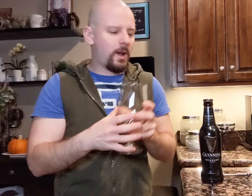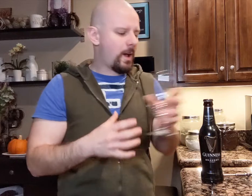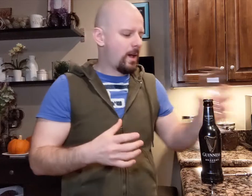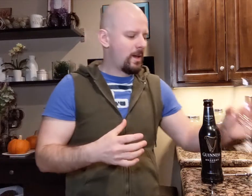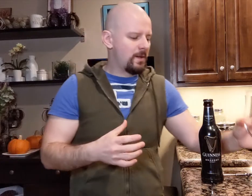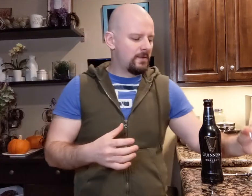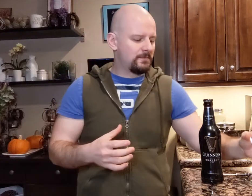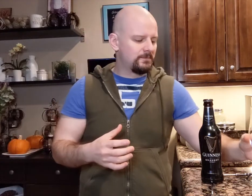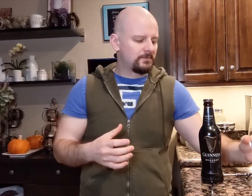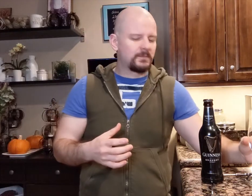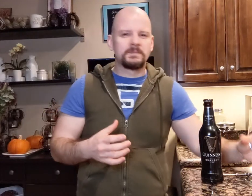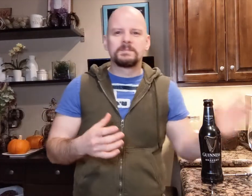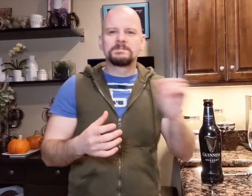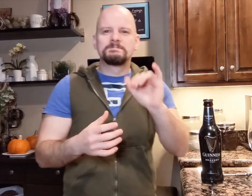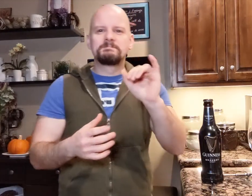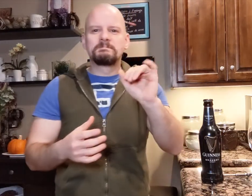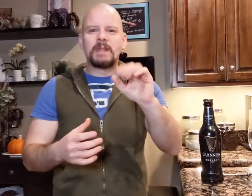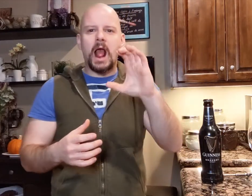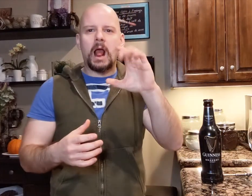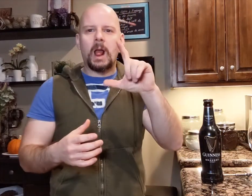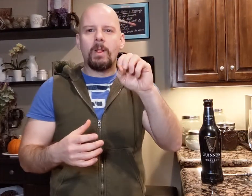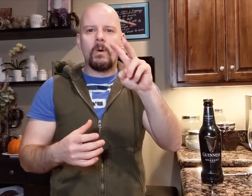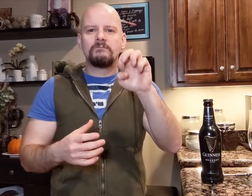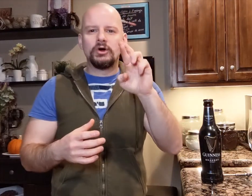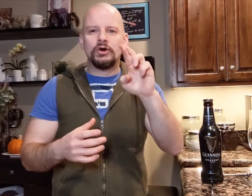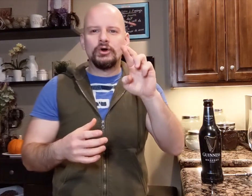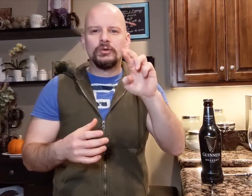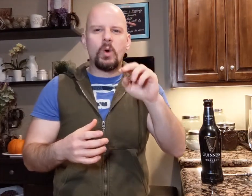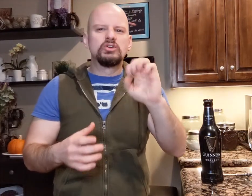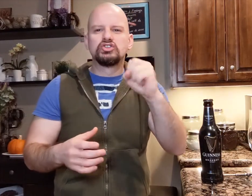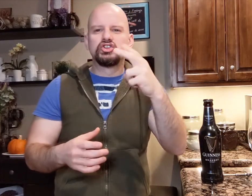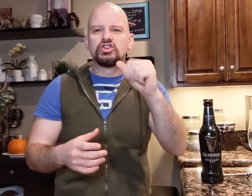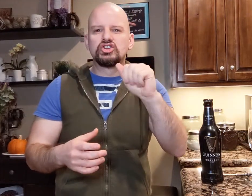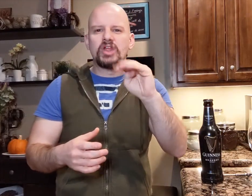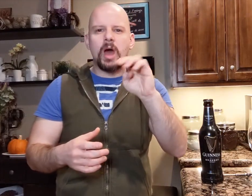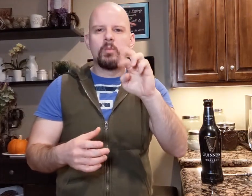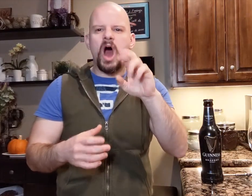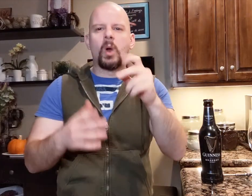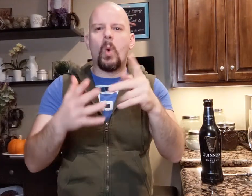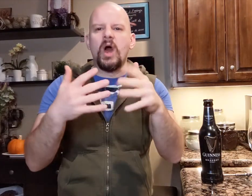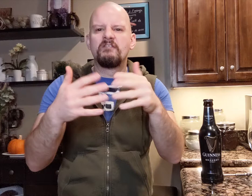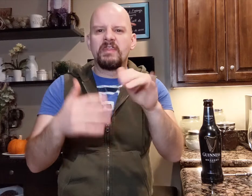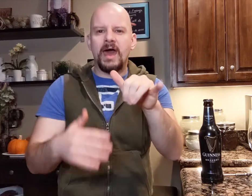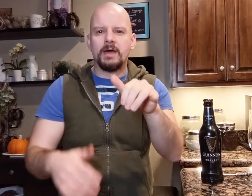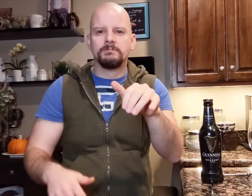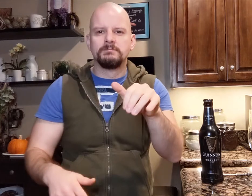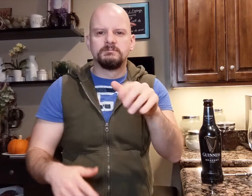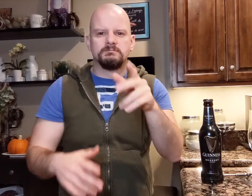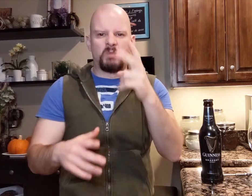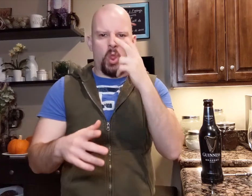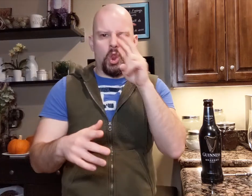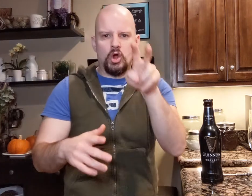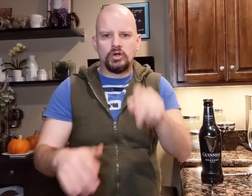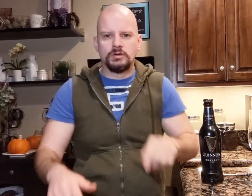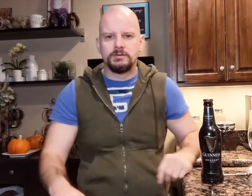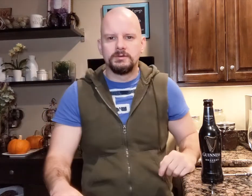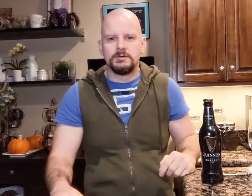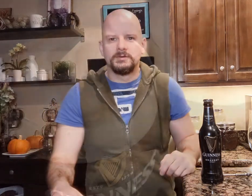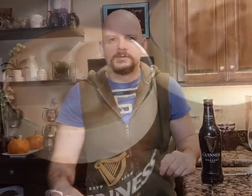form a clover, shamrock or whatever it is. Take a look.